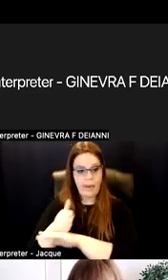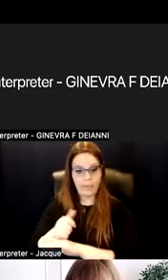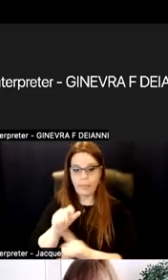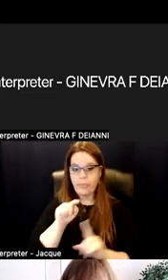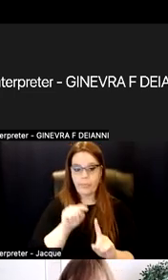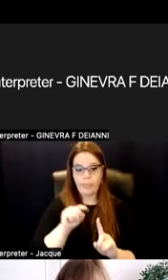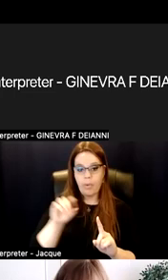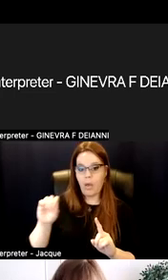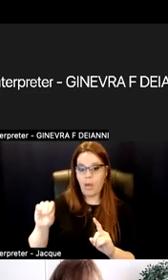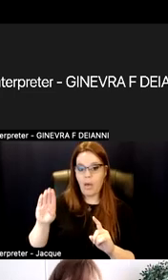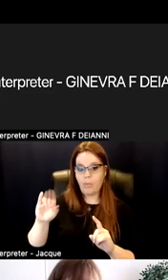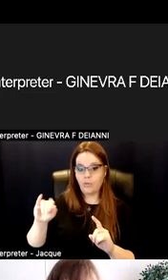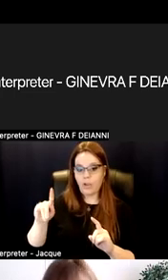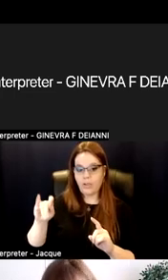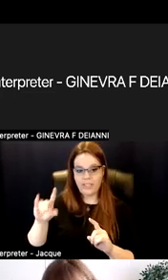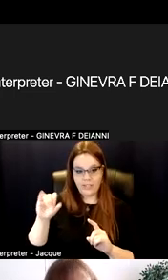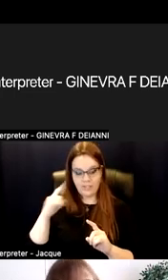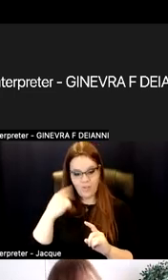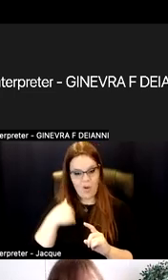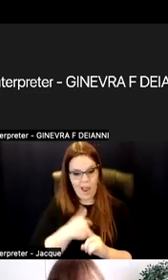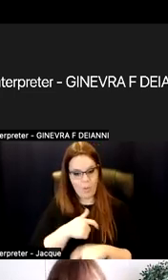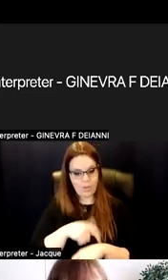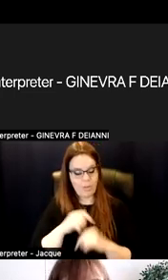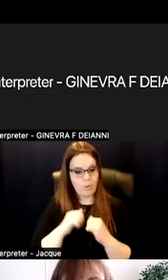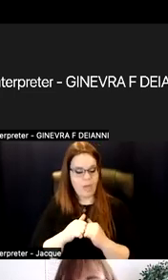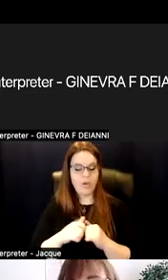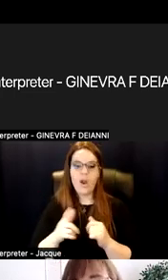together so you could kind of prepare your mind in this is what this is going to be about.